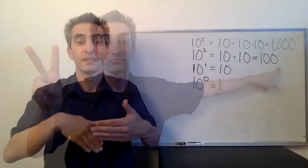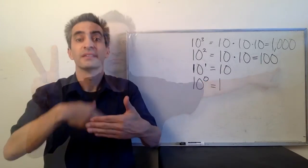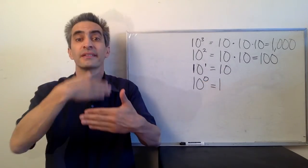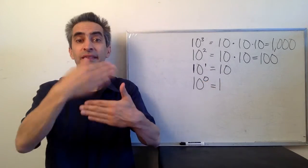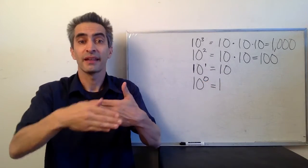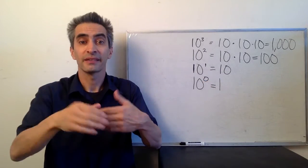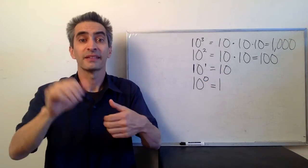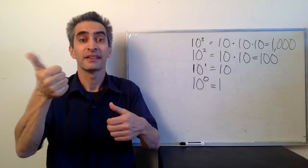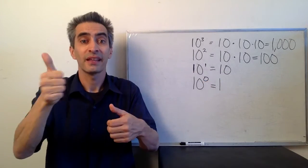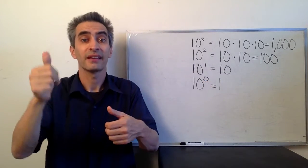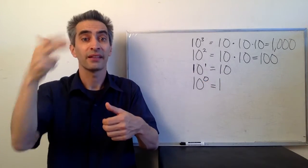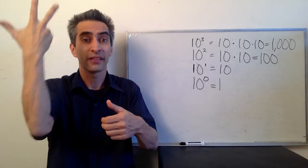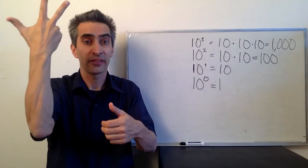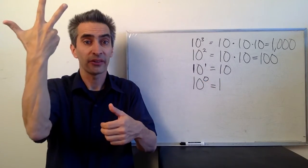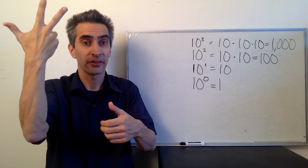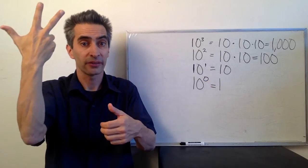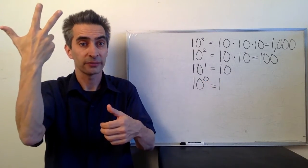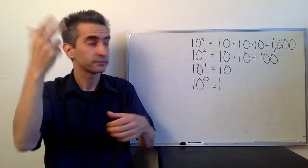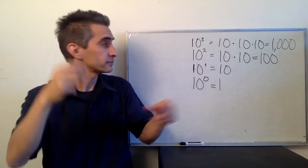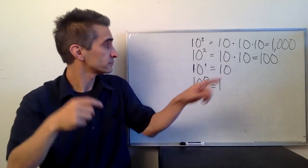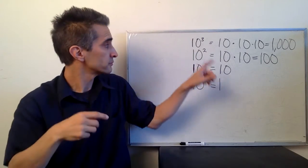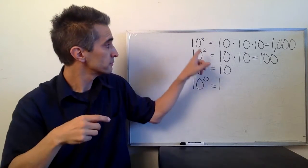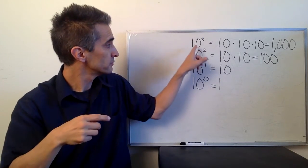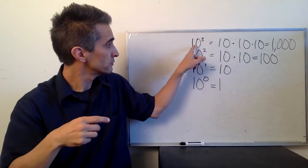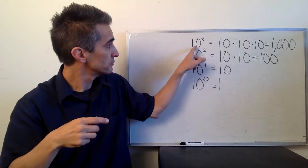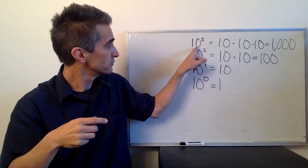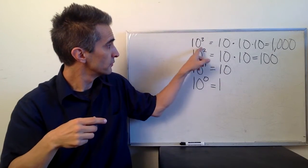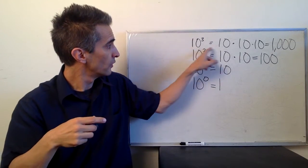Next 10 to the 3rd power